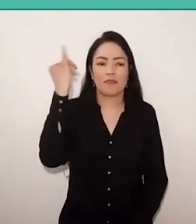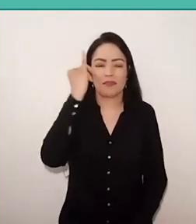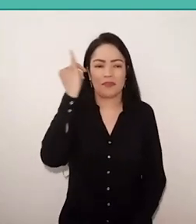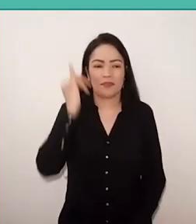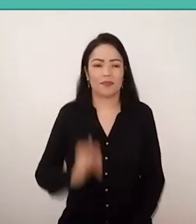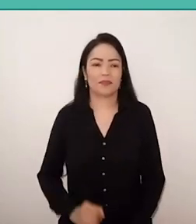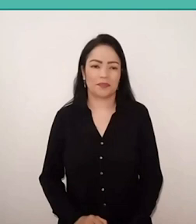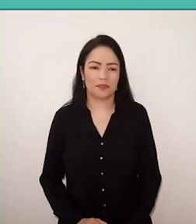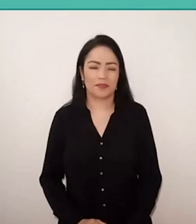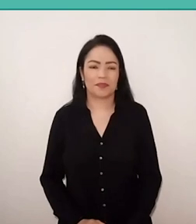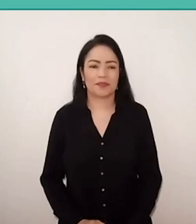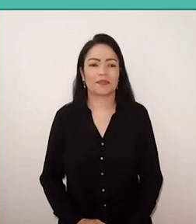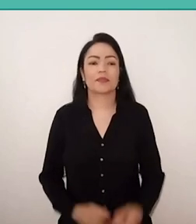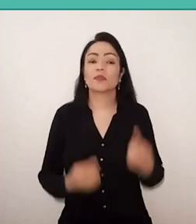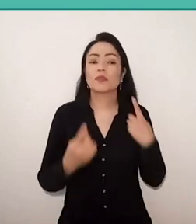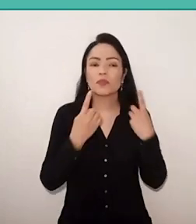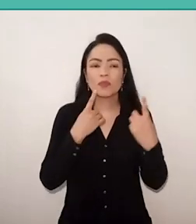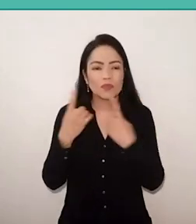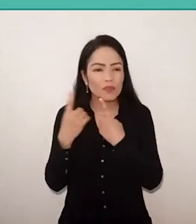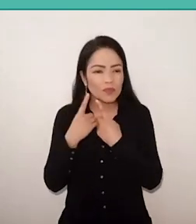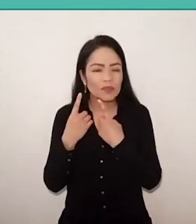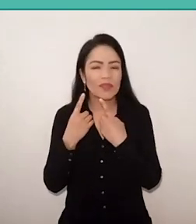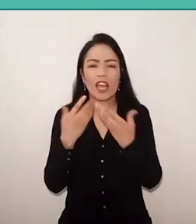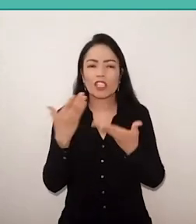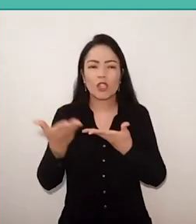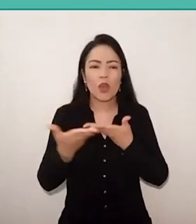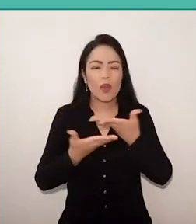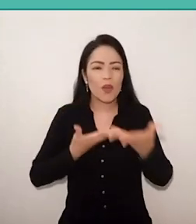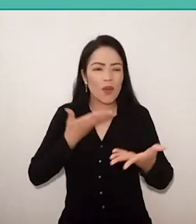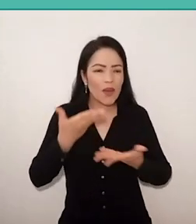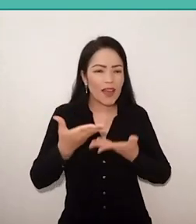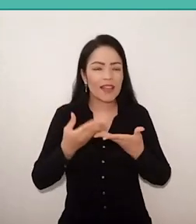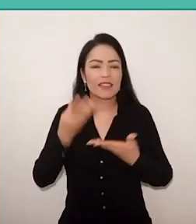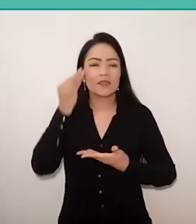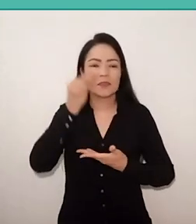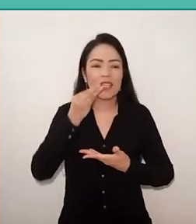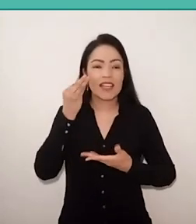this dialogue, this exchange of experiences, this communication,